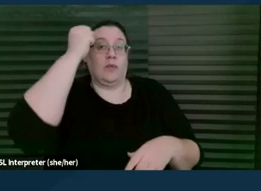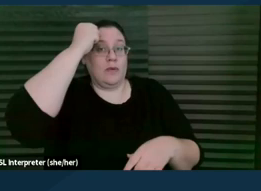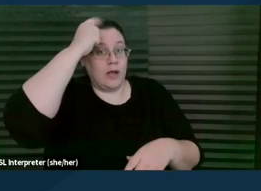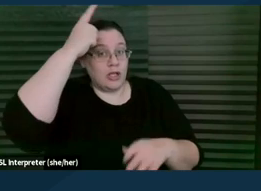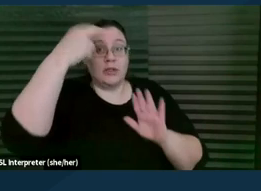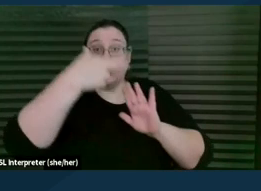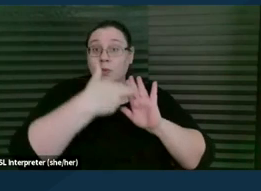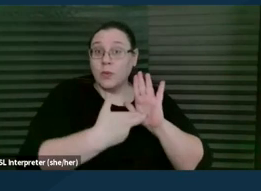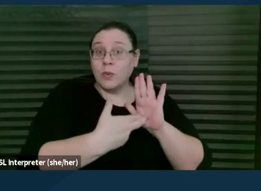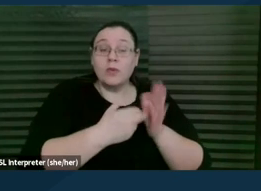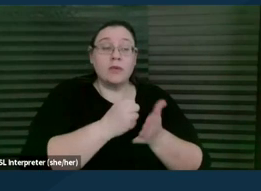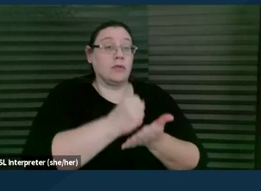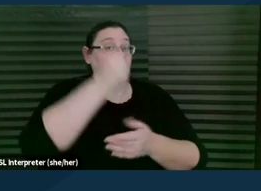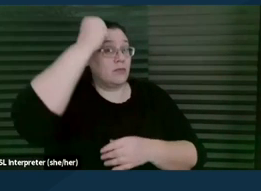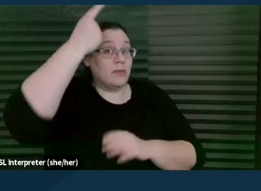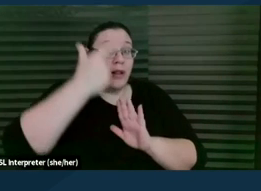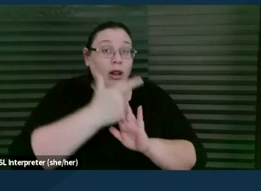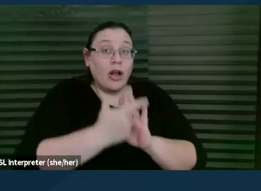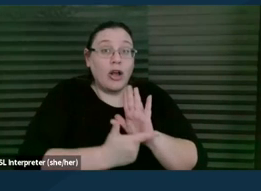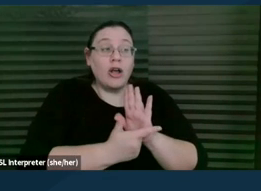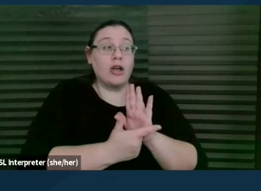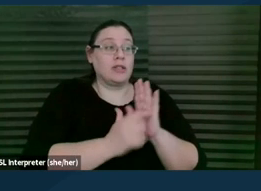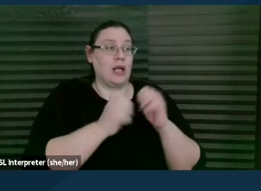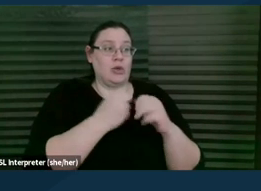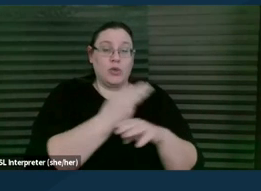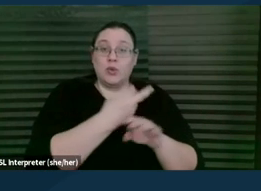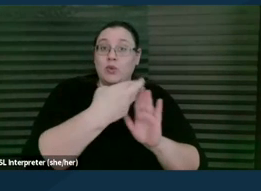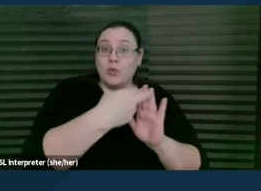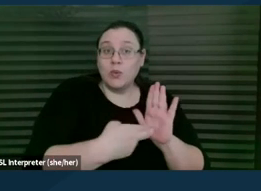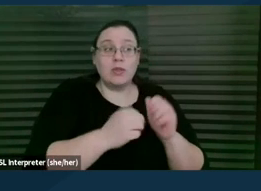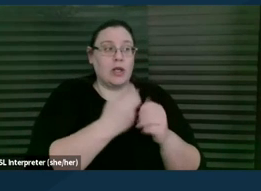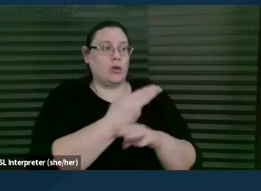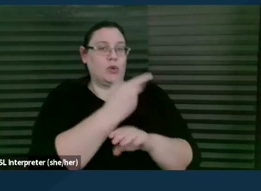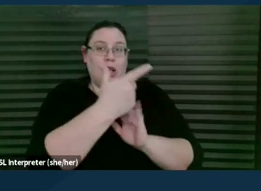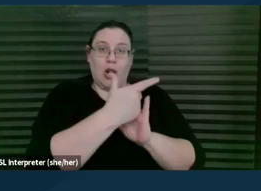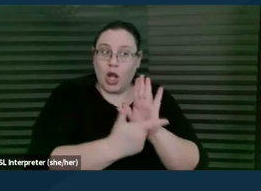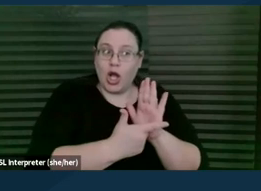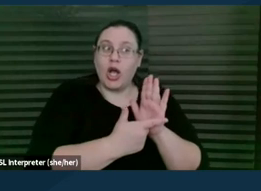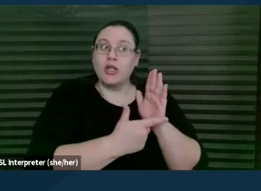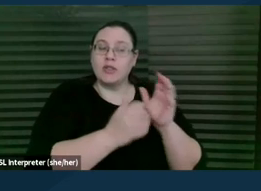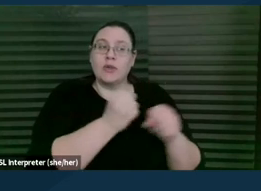what the laws are, and how to use 'em effectively, and how to make sure that you are heard in these processes."